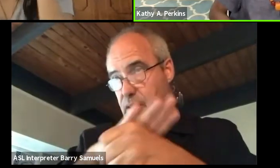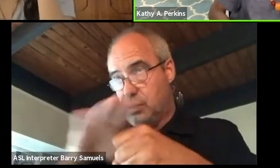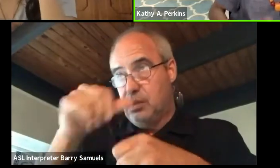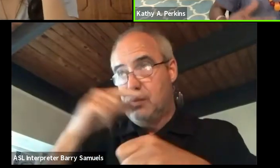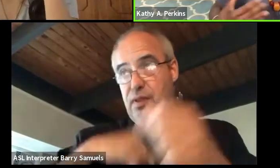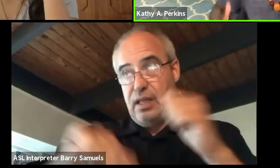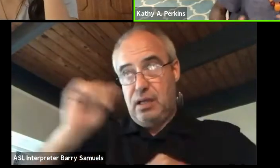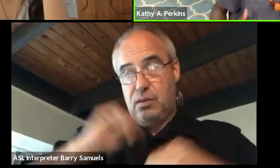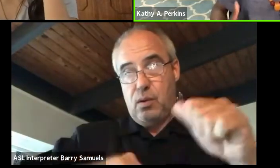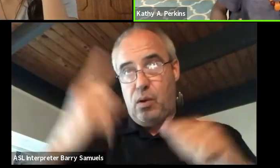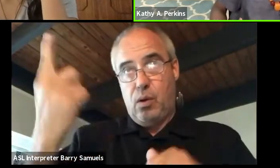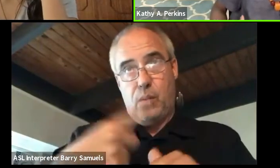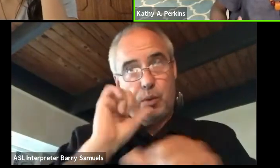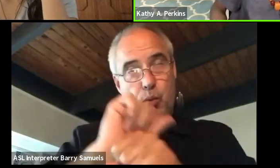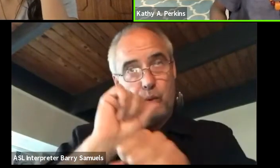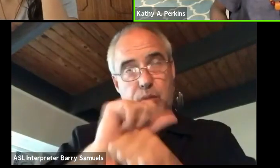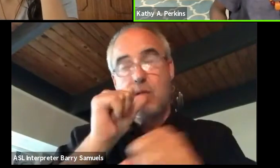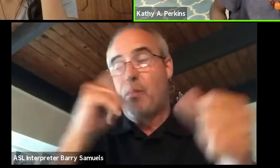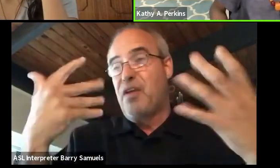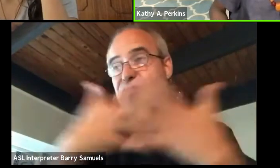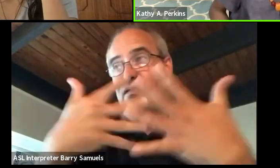but don't be afraid to follow your instinct.